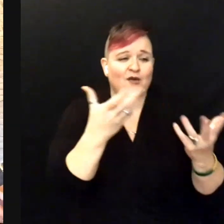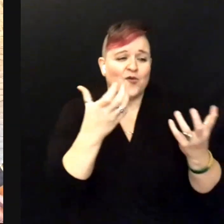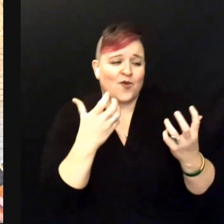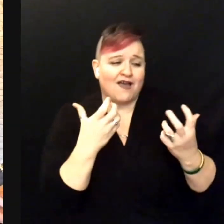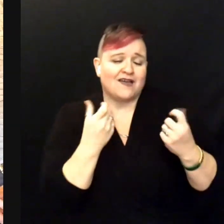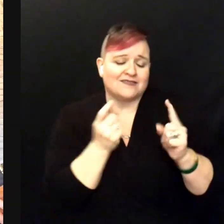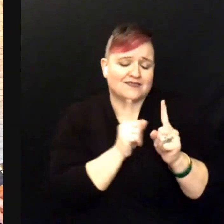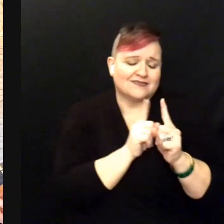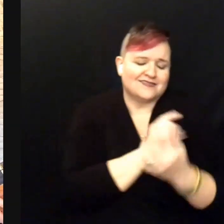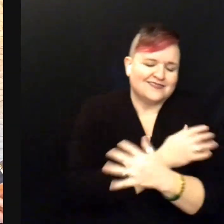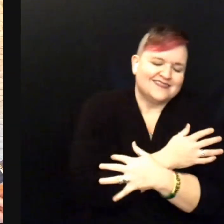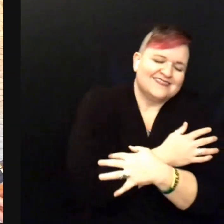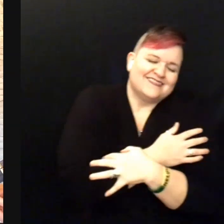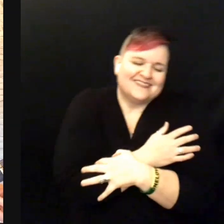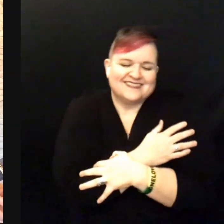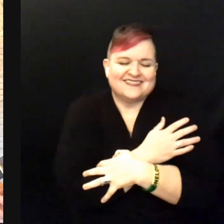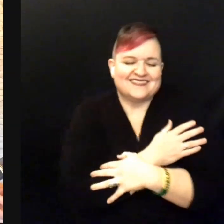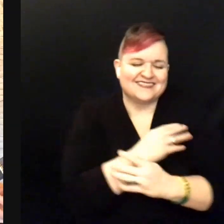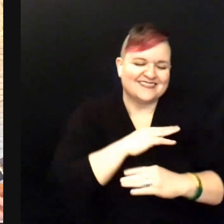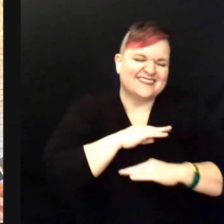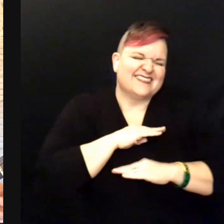How happy I'd be